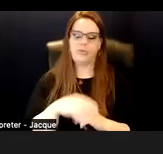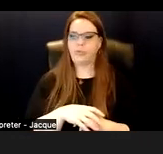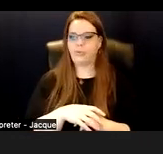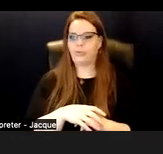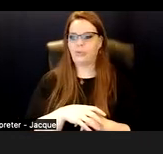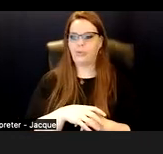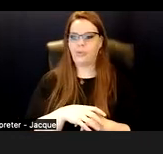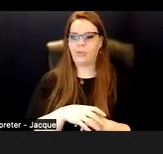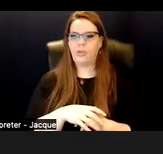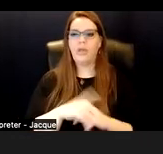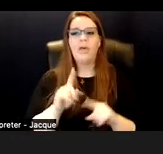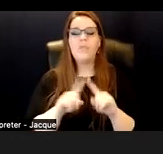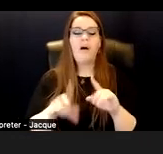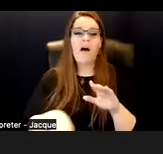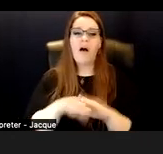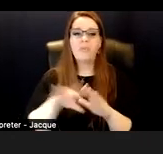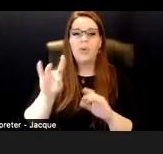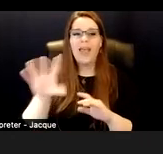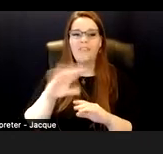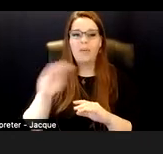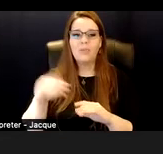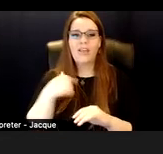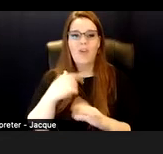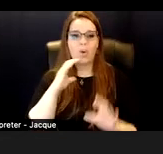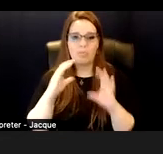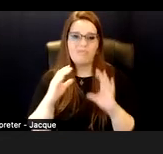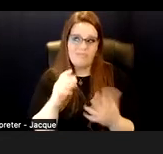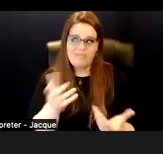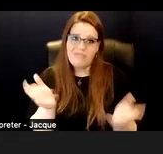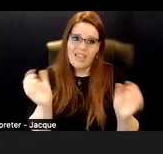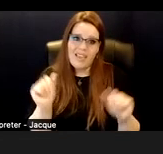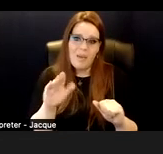But up to 85% of our communication can be nonverbal.